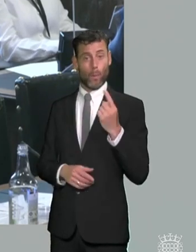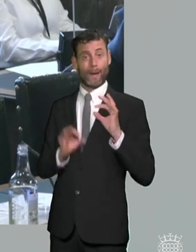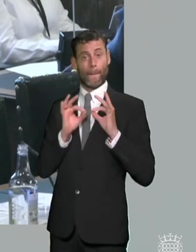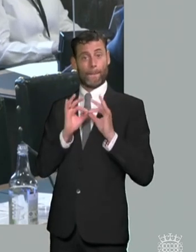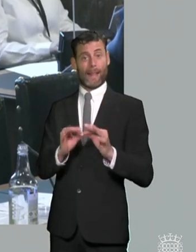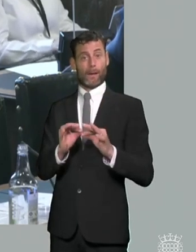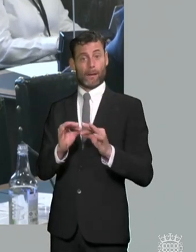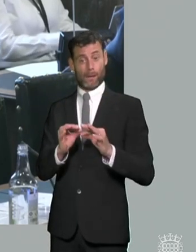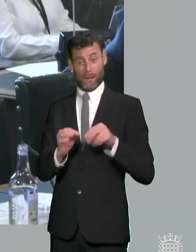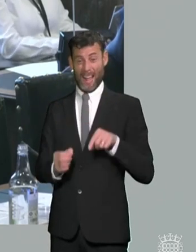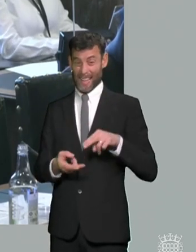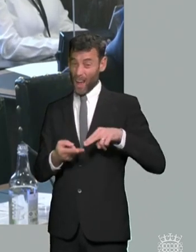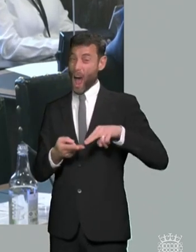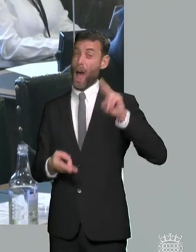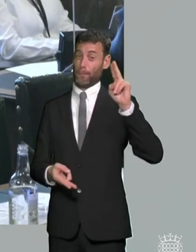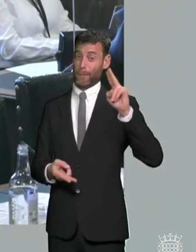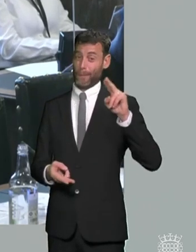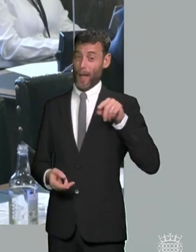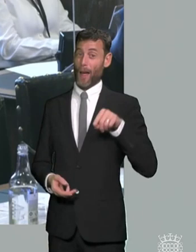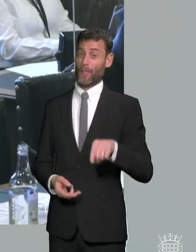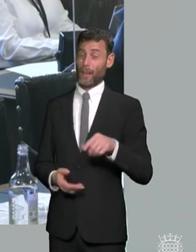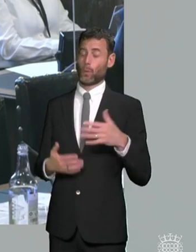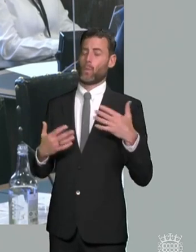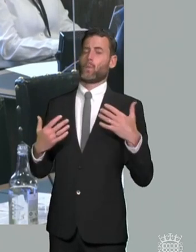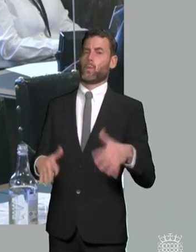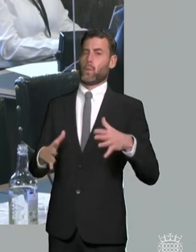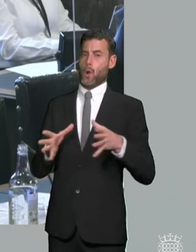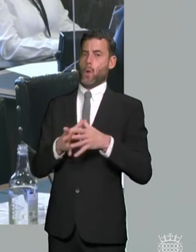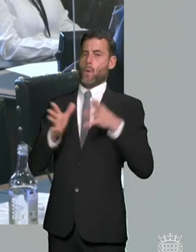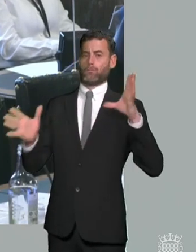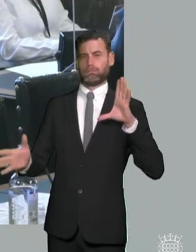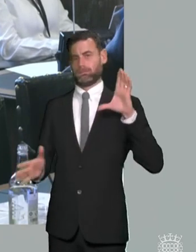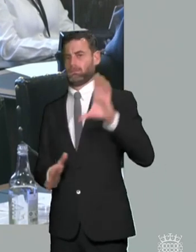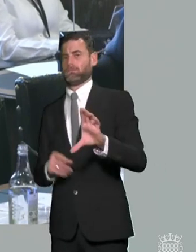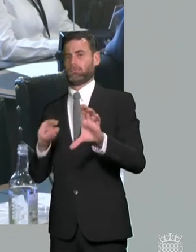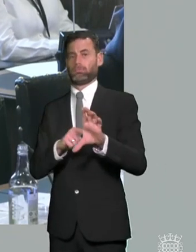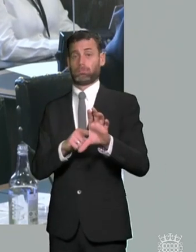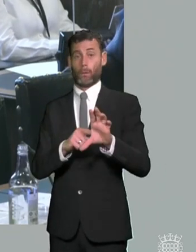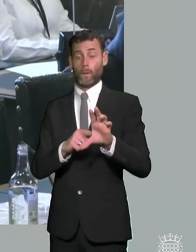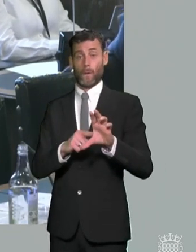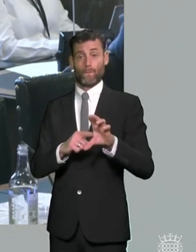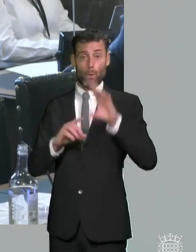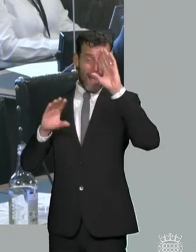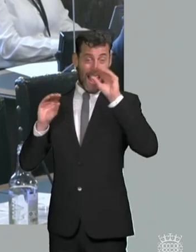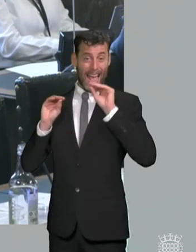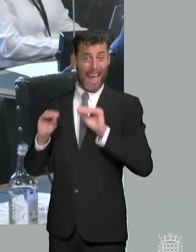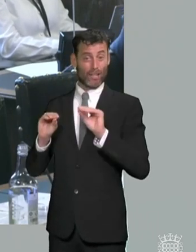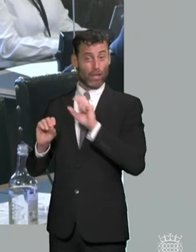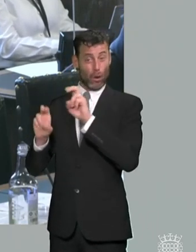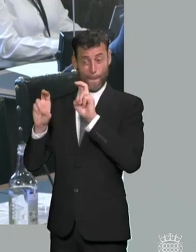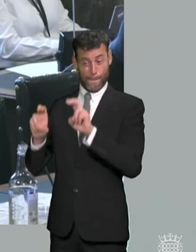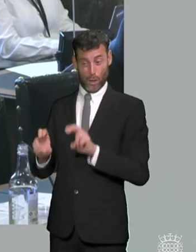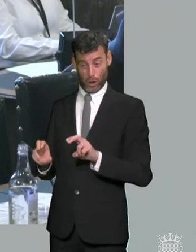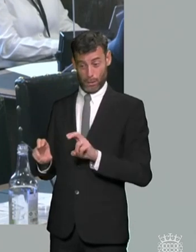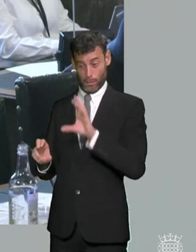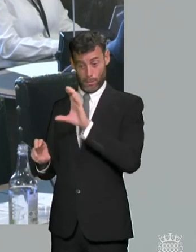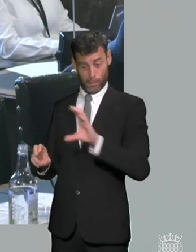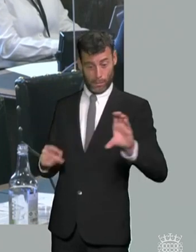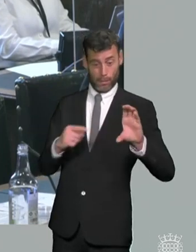that is a huge proportion of the um of of the educational budget for a start so we have got